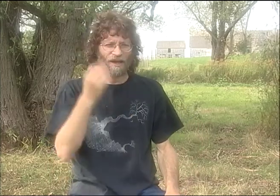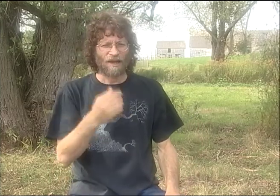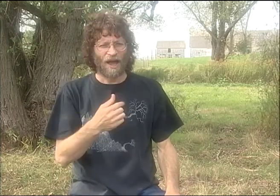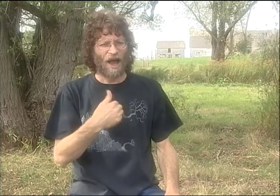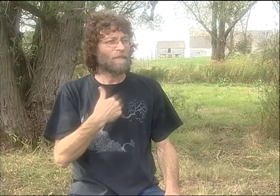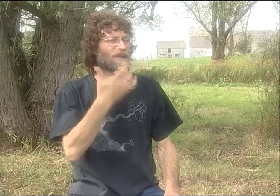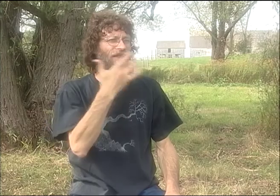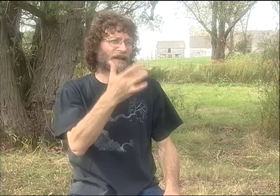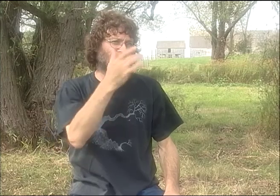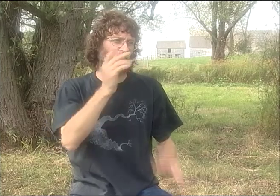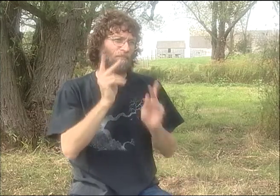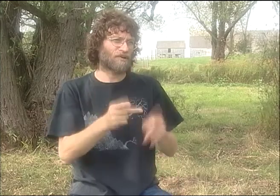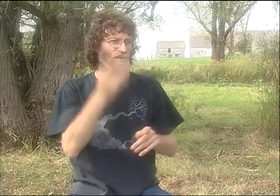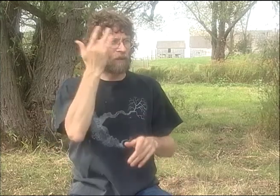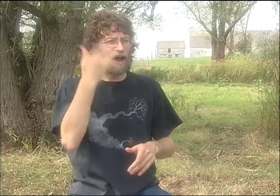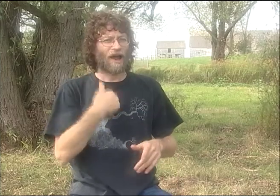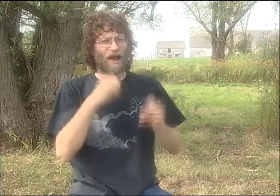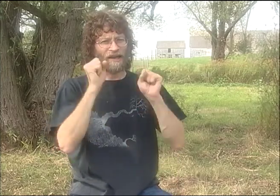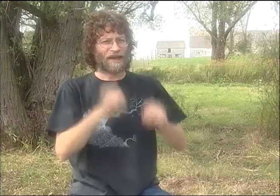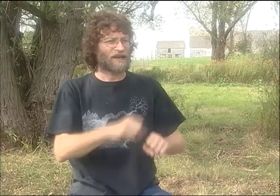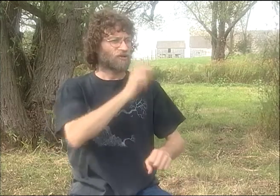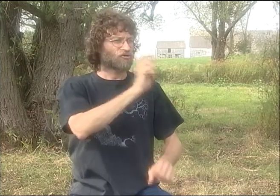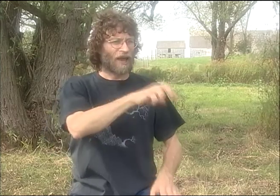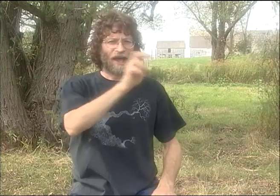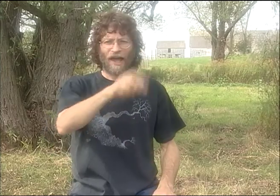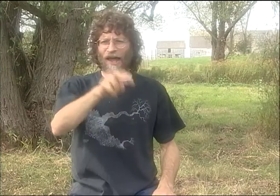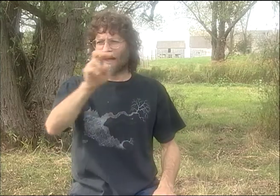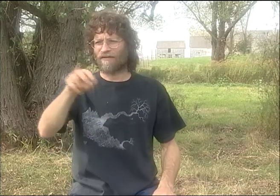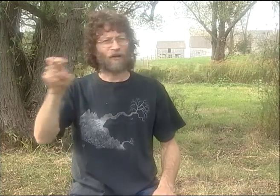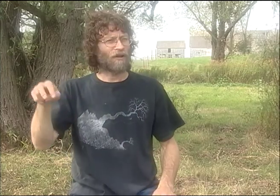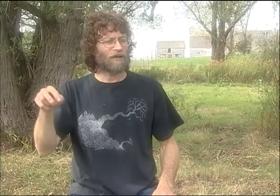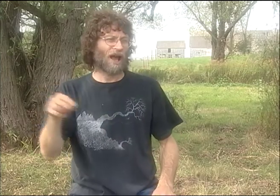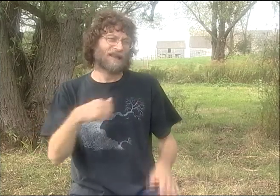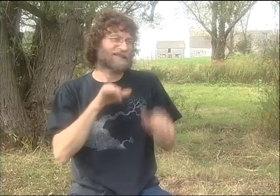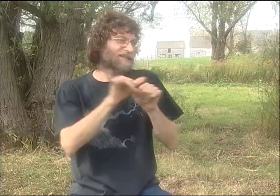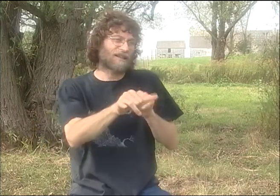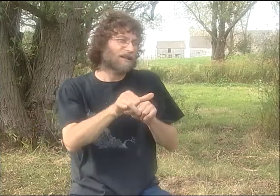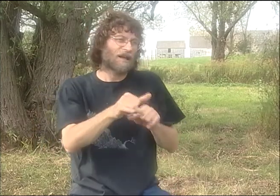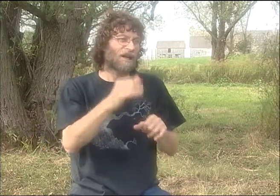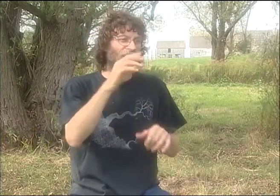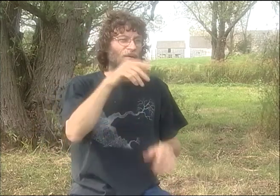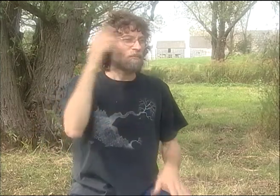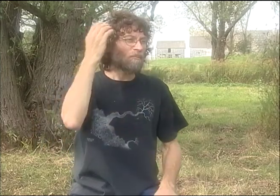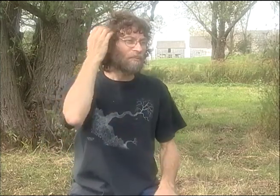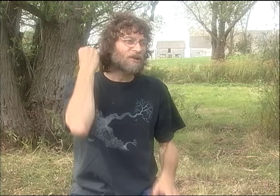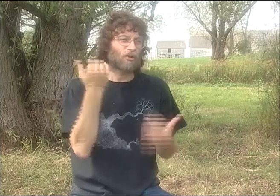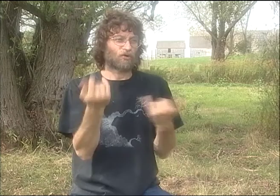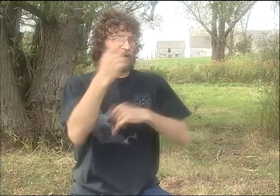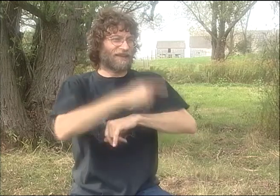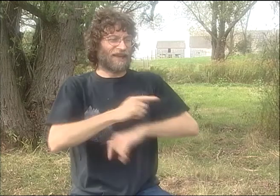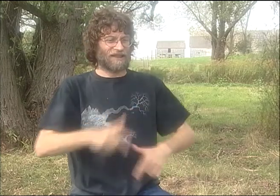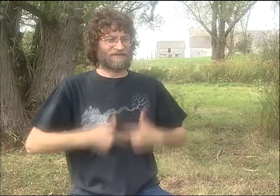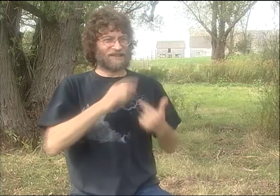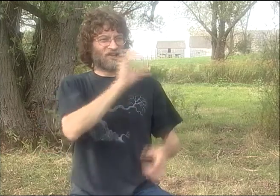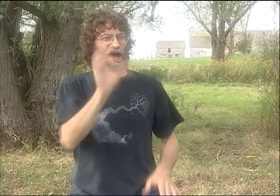AND GOT ME ON THE TRAIN, TOO, AND THAT BECAME OUR NAME, AND IT'S BEEN EVER SINCE. AND PETER AND I ARE SO FORTUNATE.